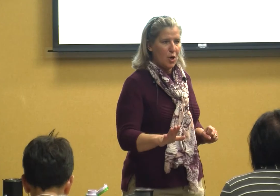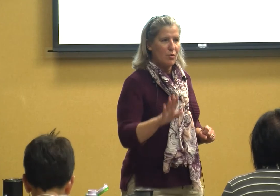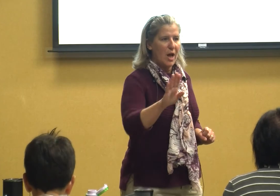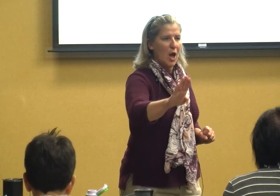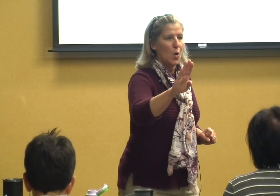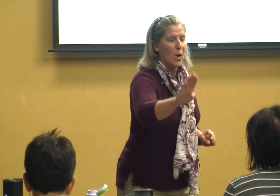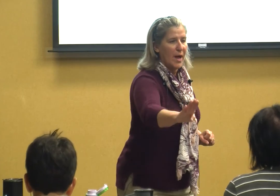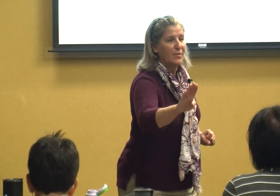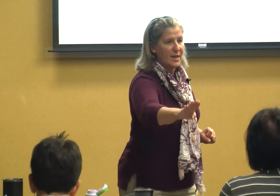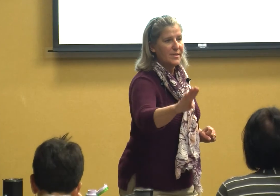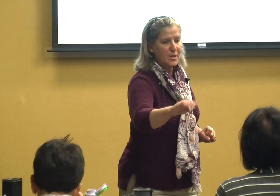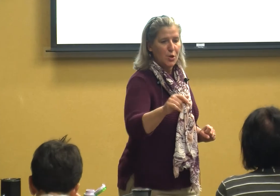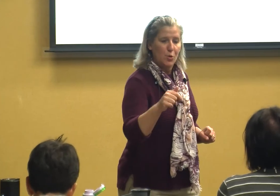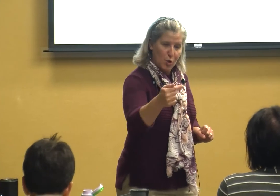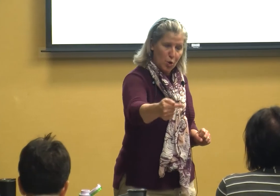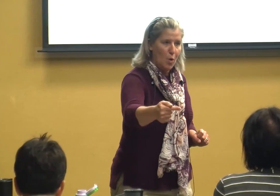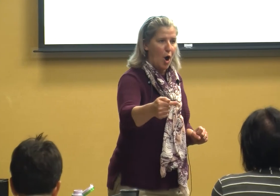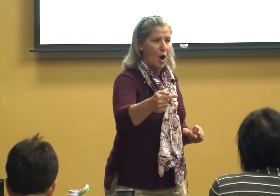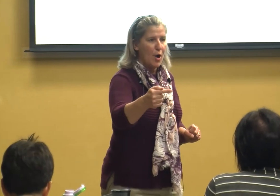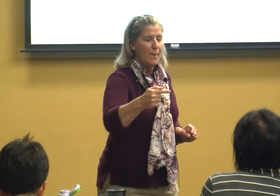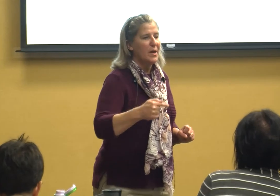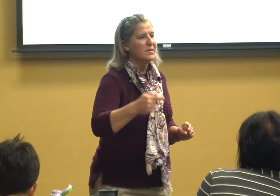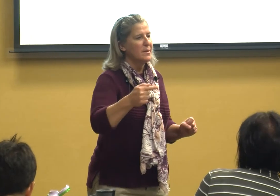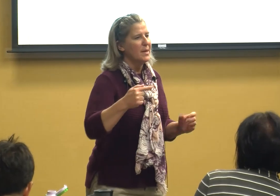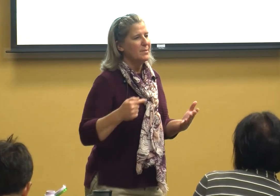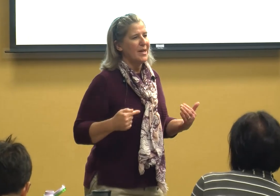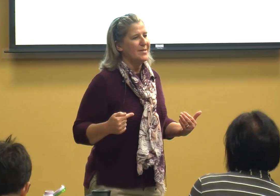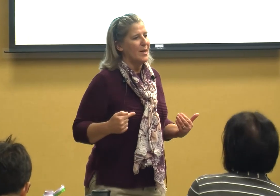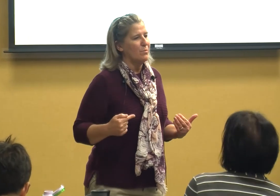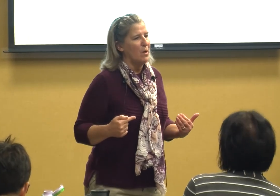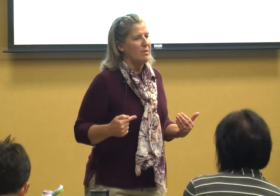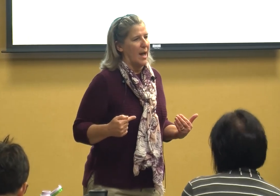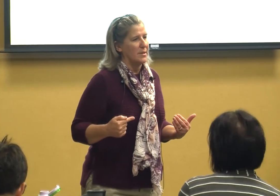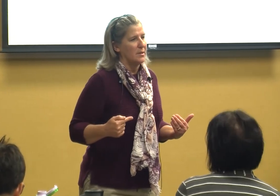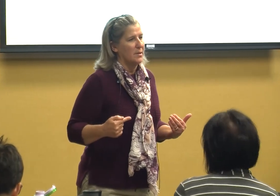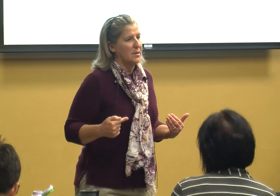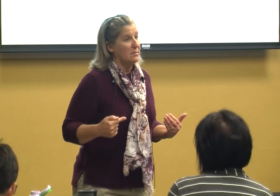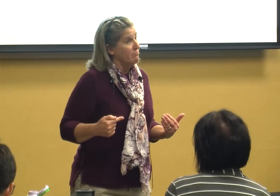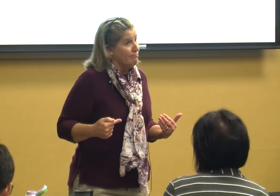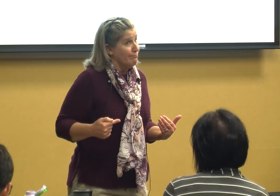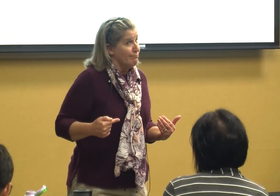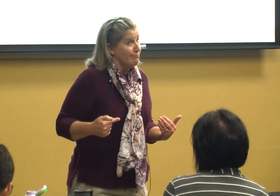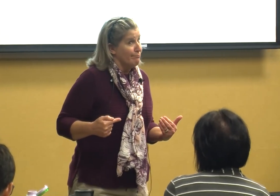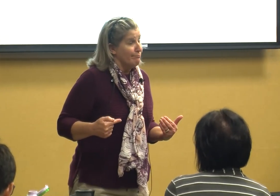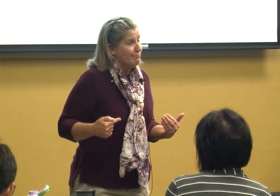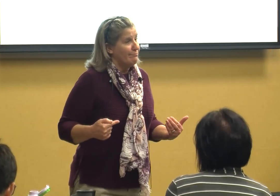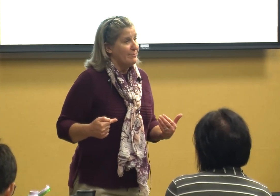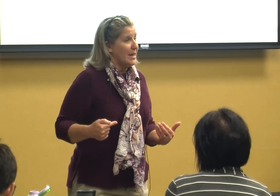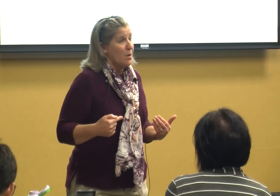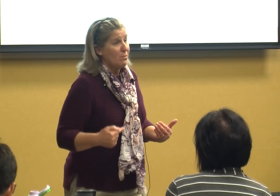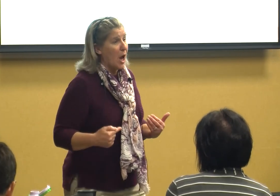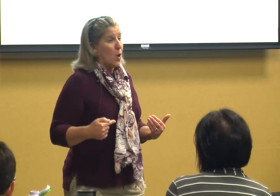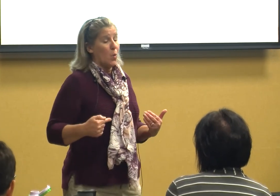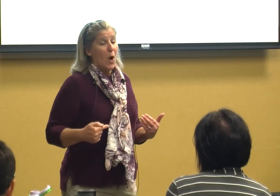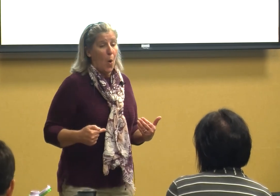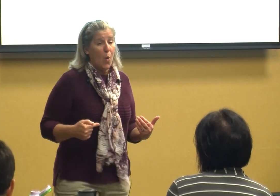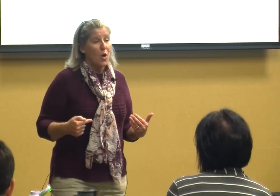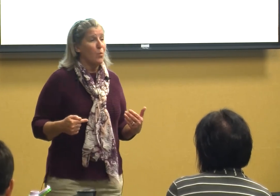her know this is who you are because sometimes kids don't know that they don't know or when